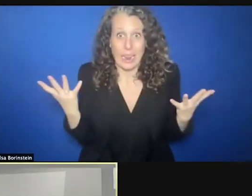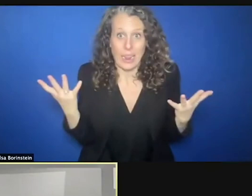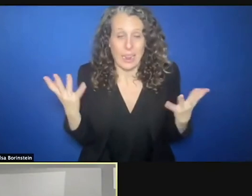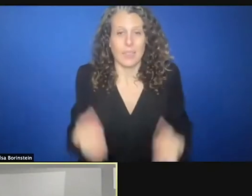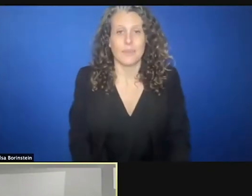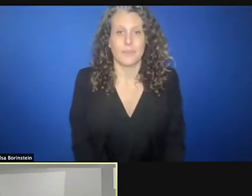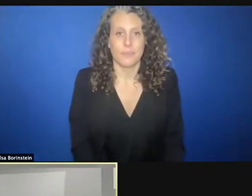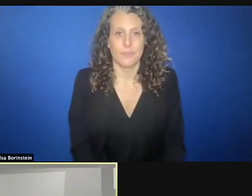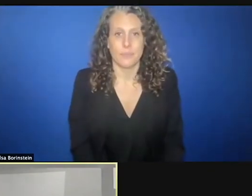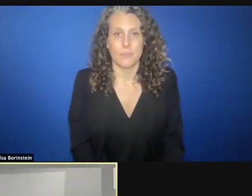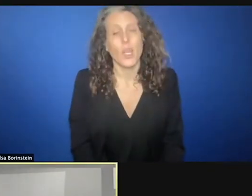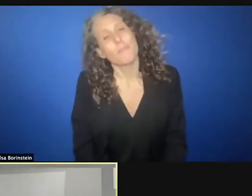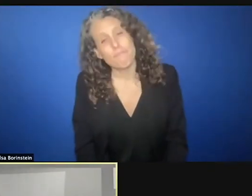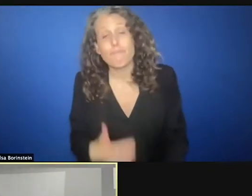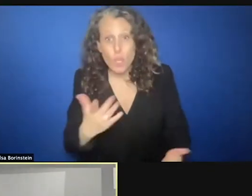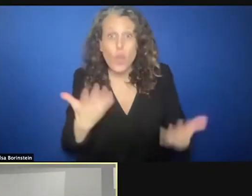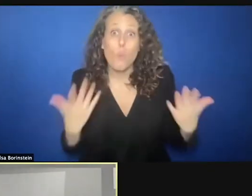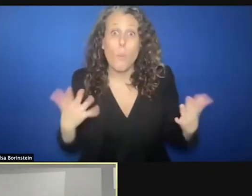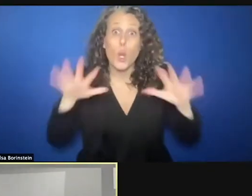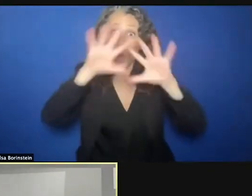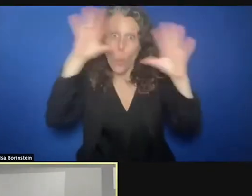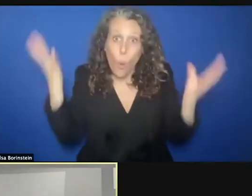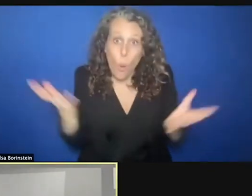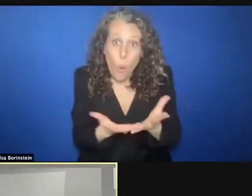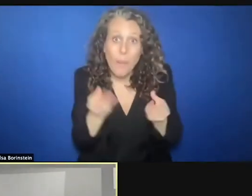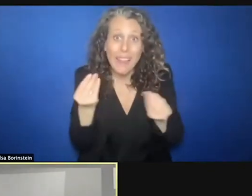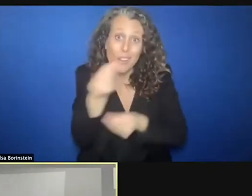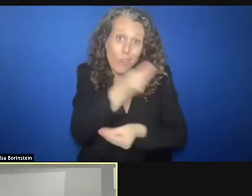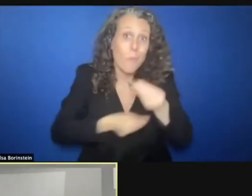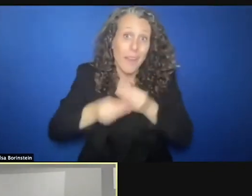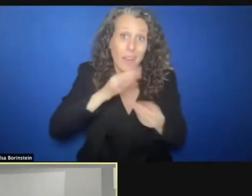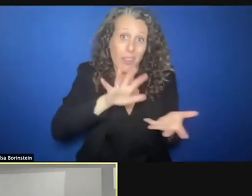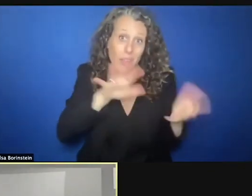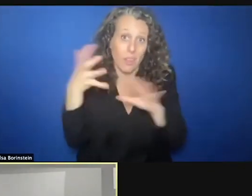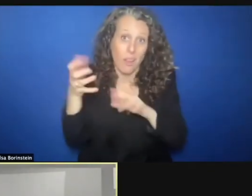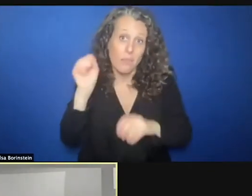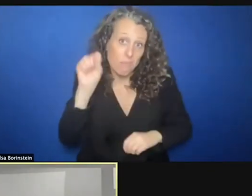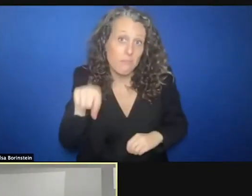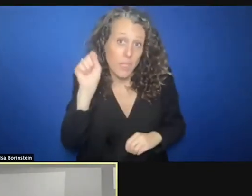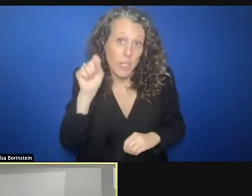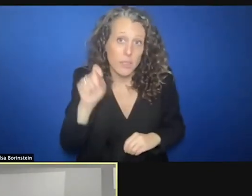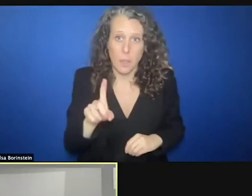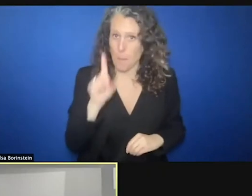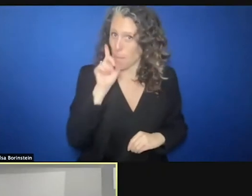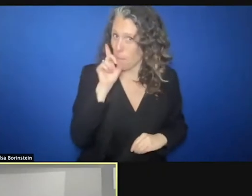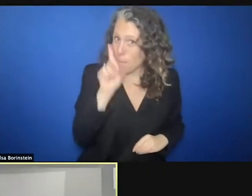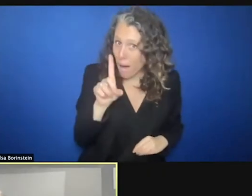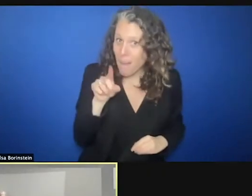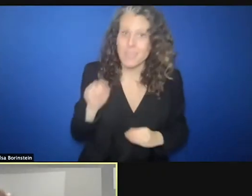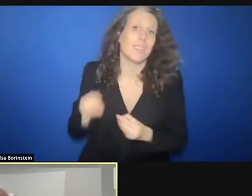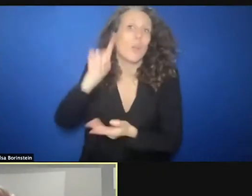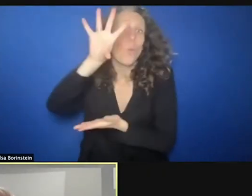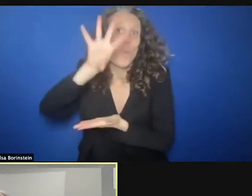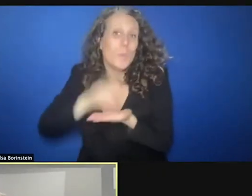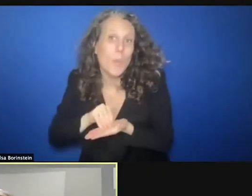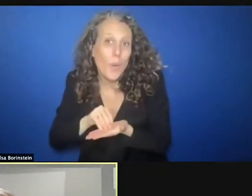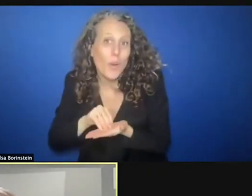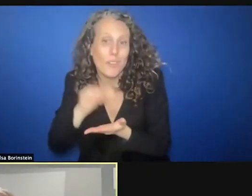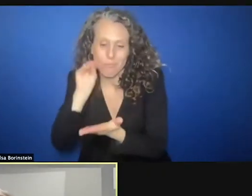economic creases. All economies are affected. But when we document in our report that protection